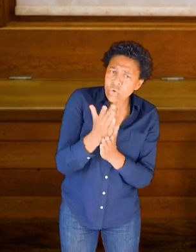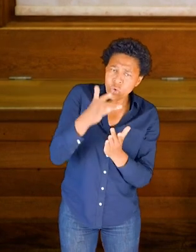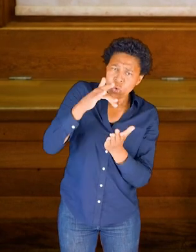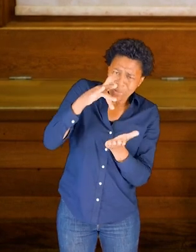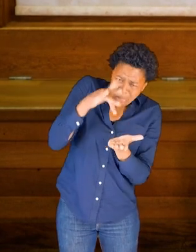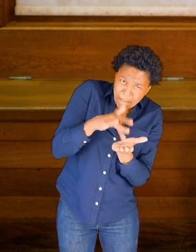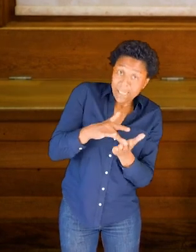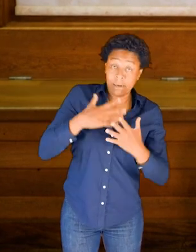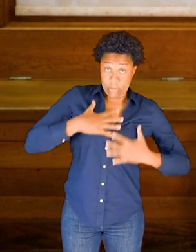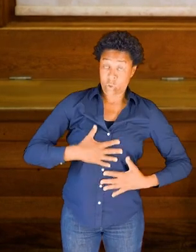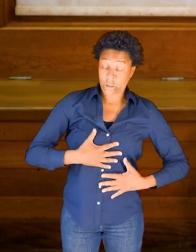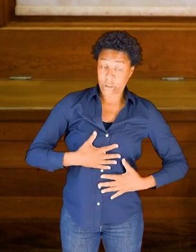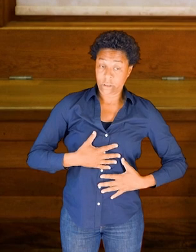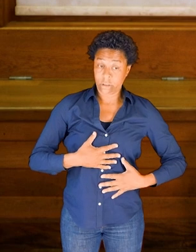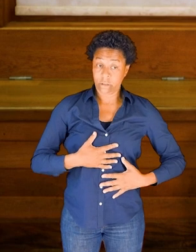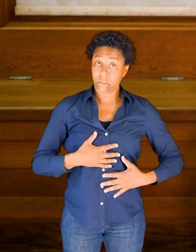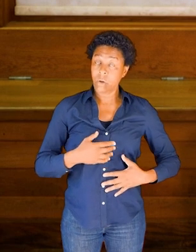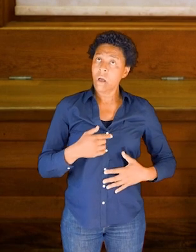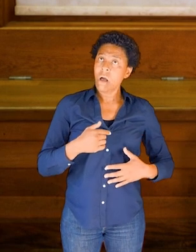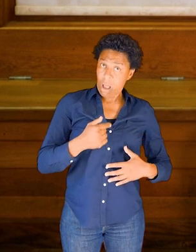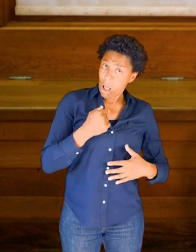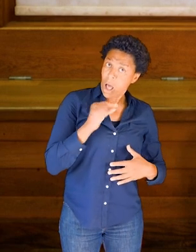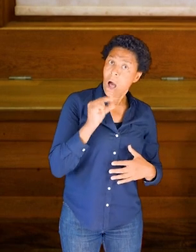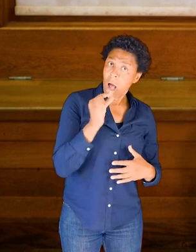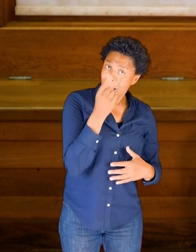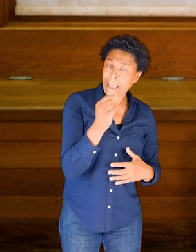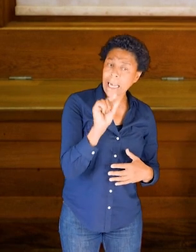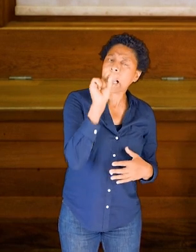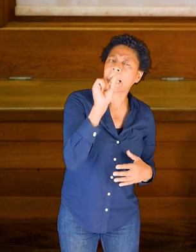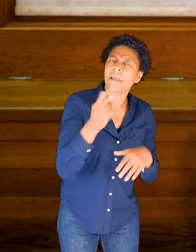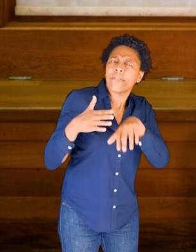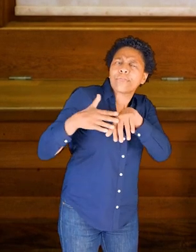So I can just begin to touch the surface of the back of my spine.